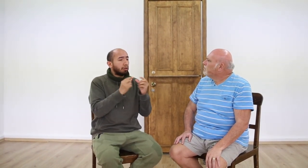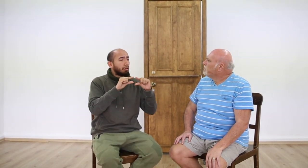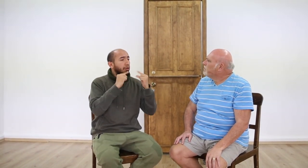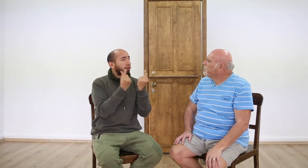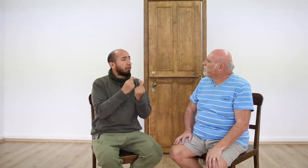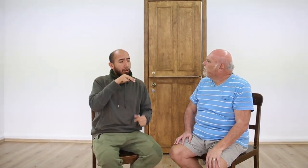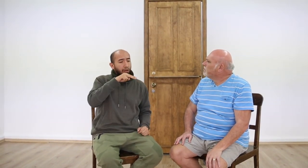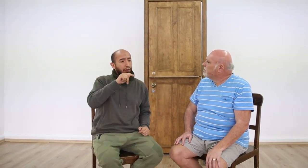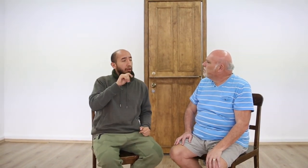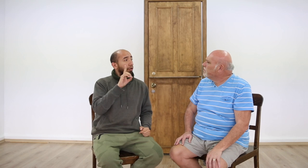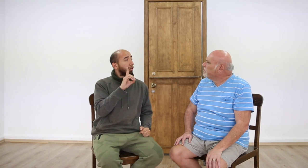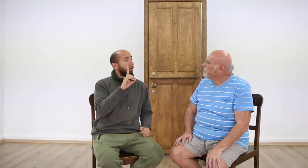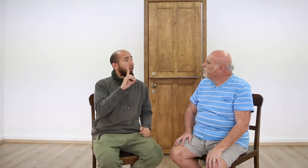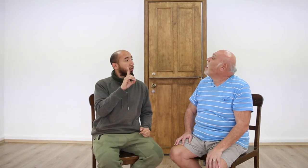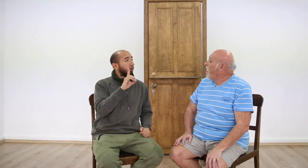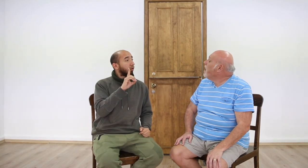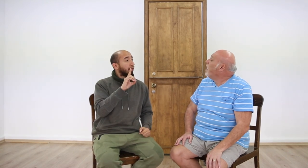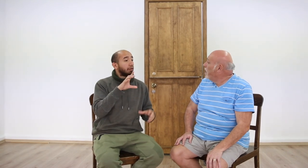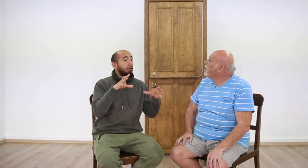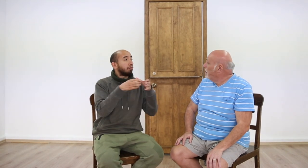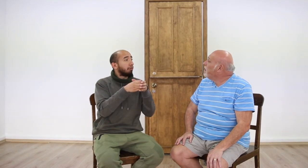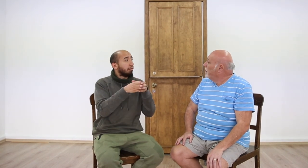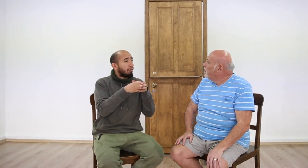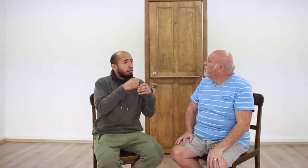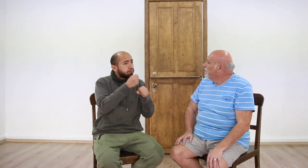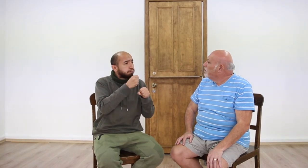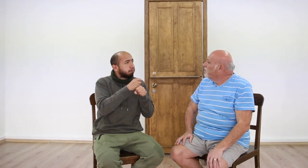NTD working with a theatre group.